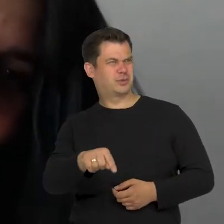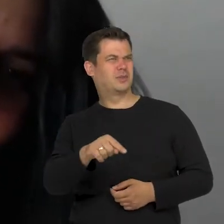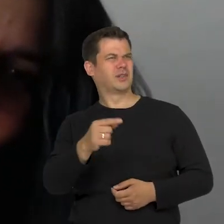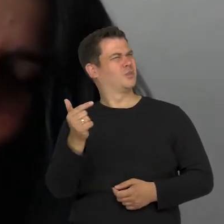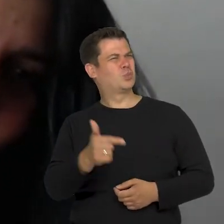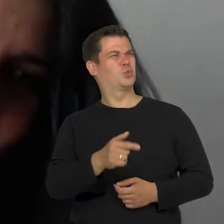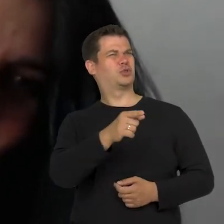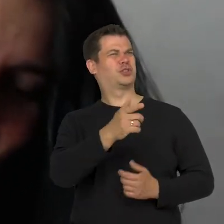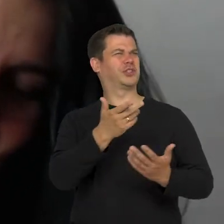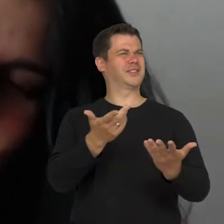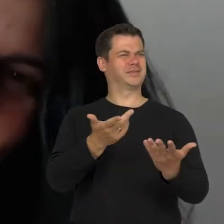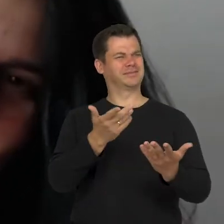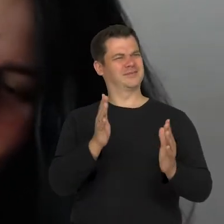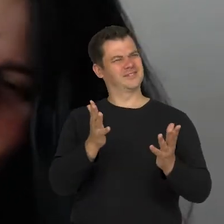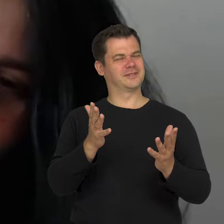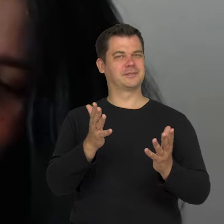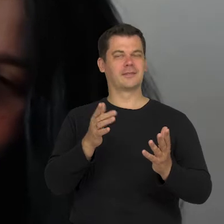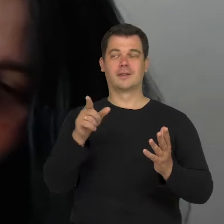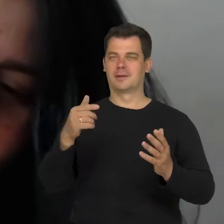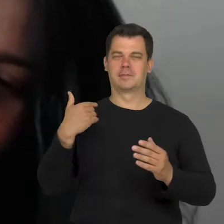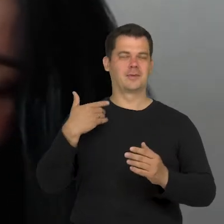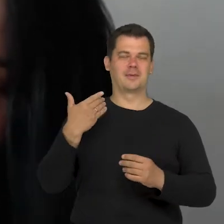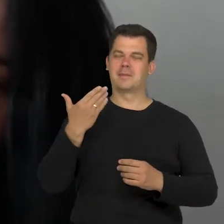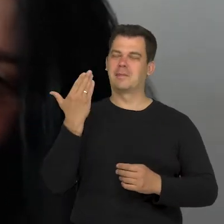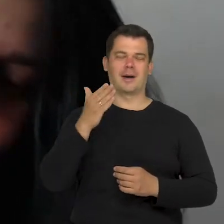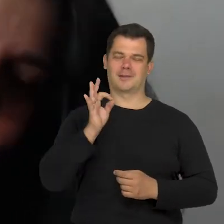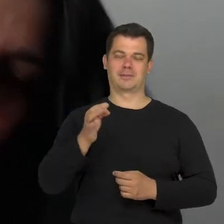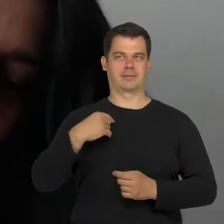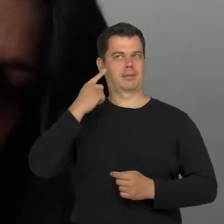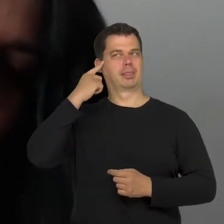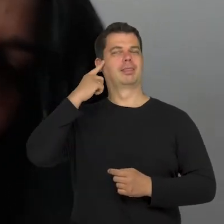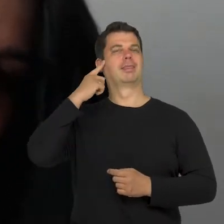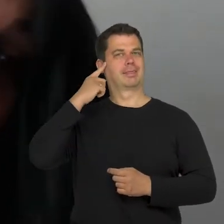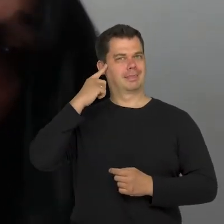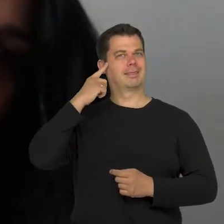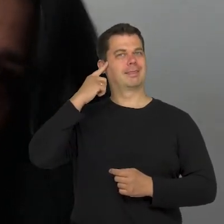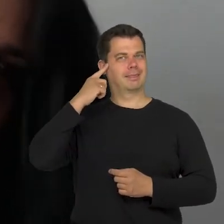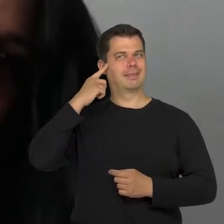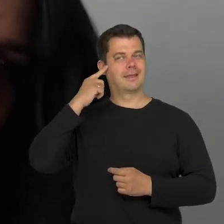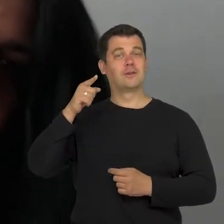So, for me, this was a great moment but it also shows how this norm functions.